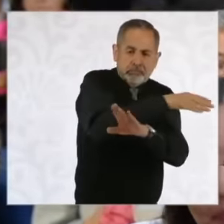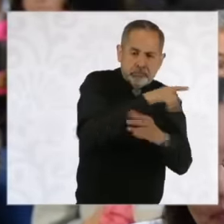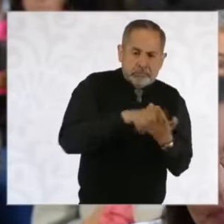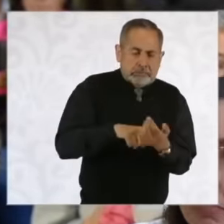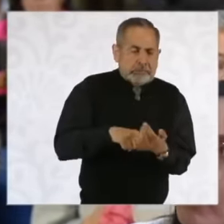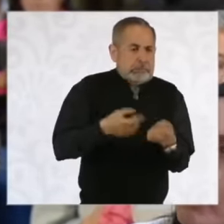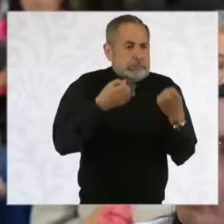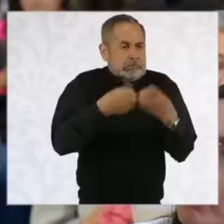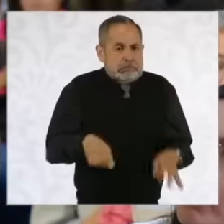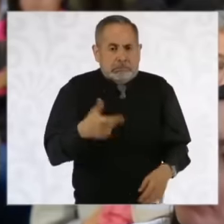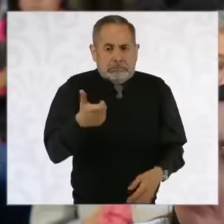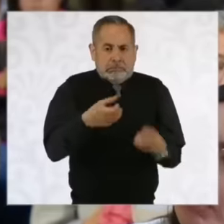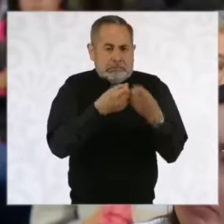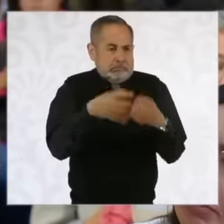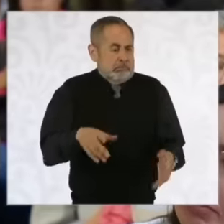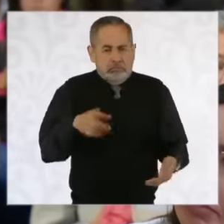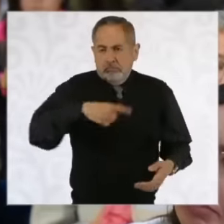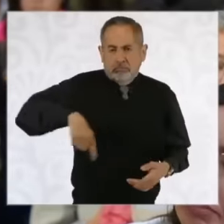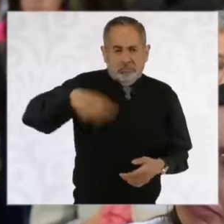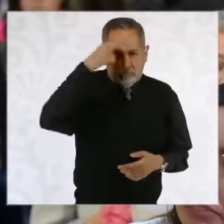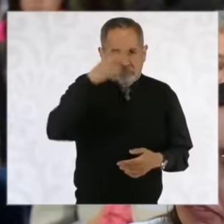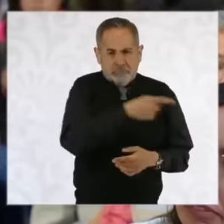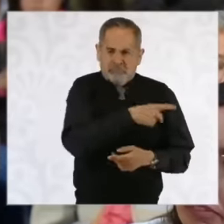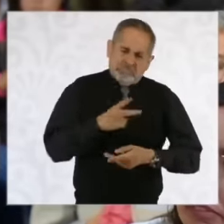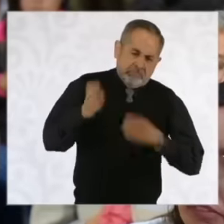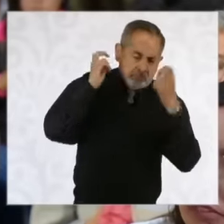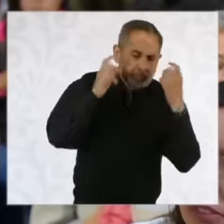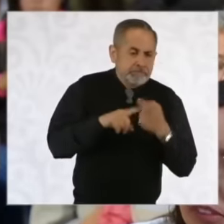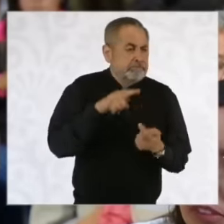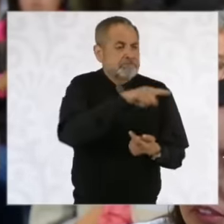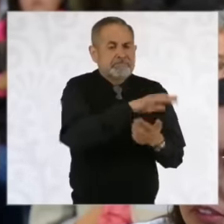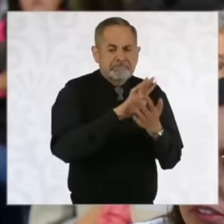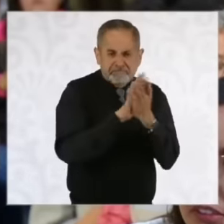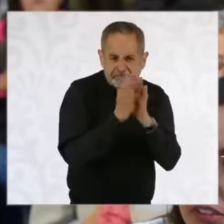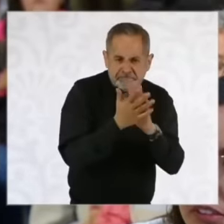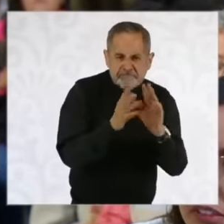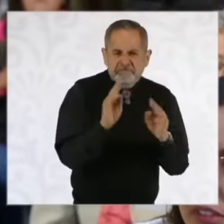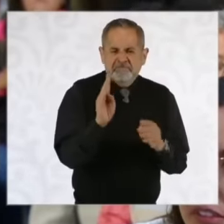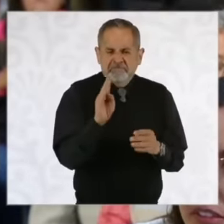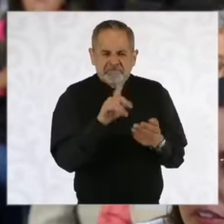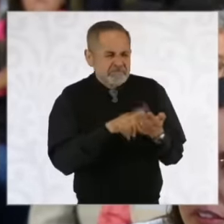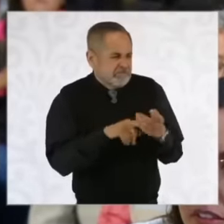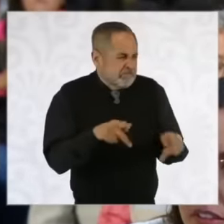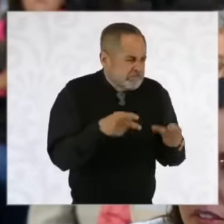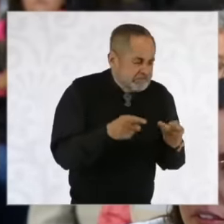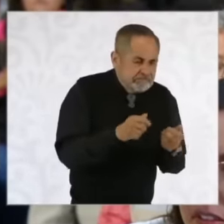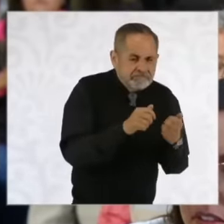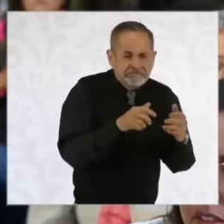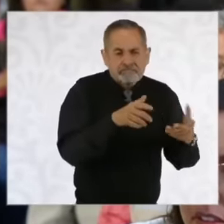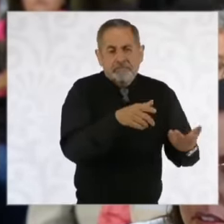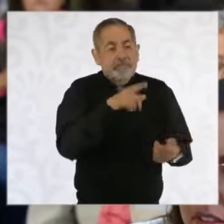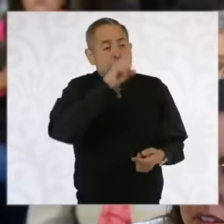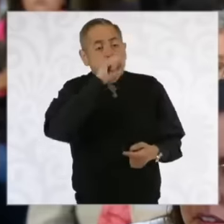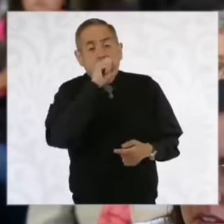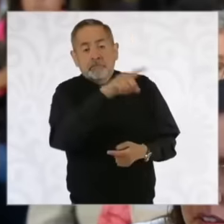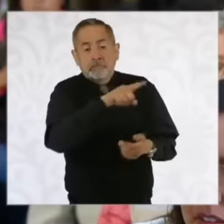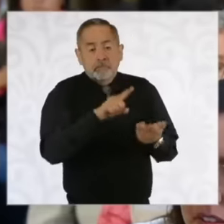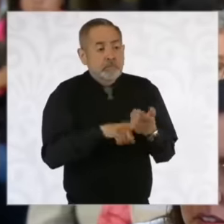there has been talk of his time in drug trafficking but also of a scheme to extract